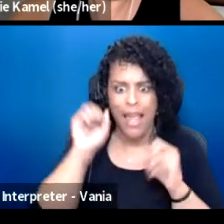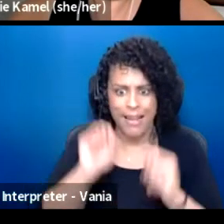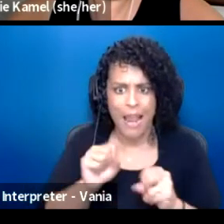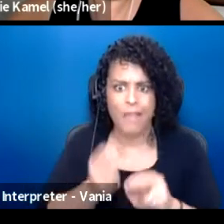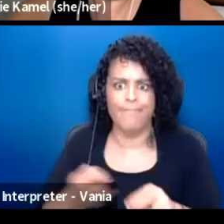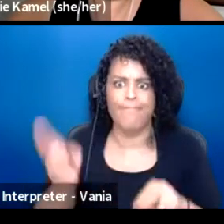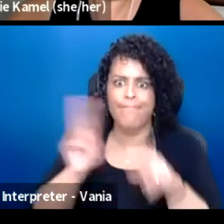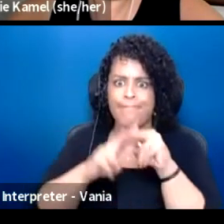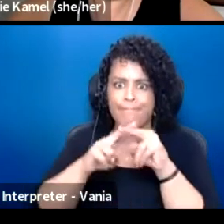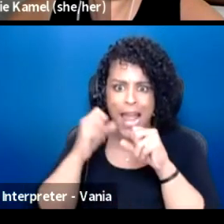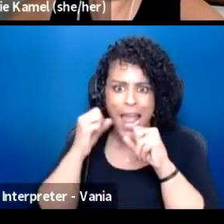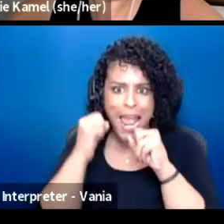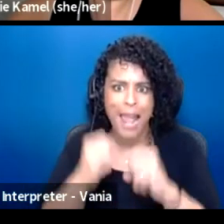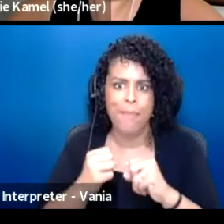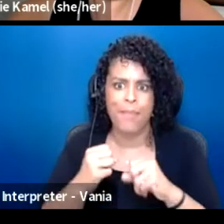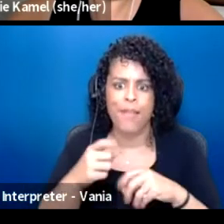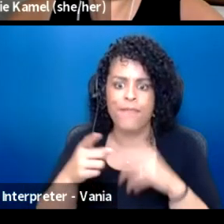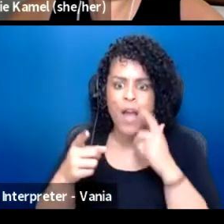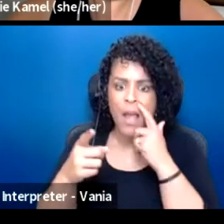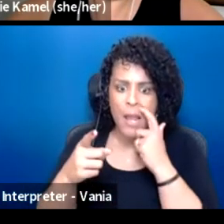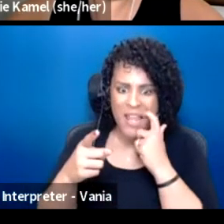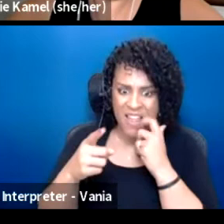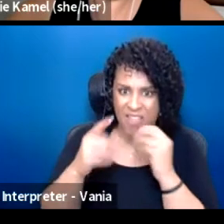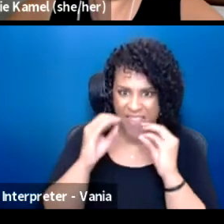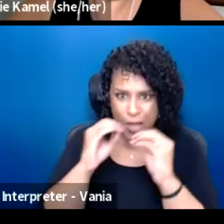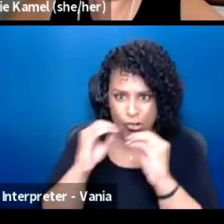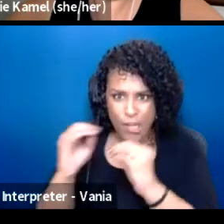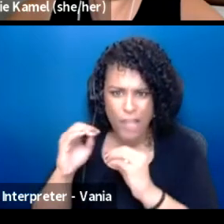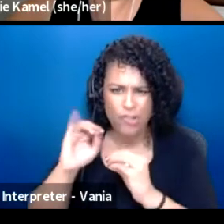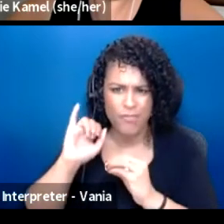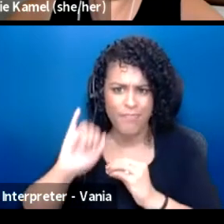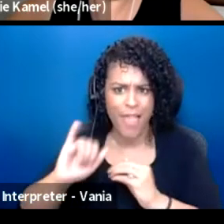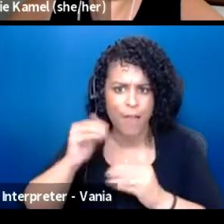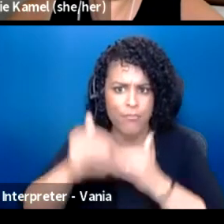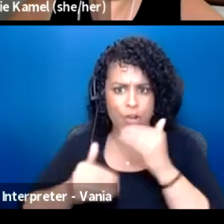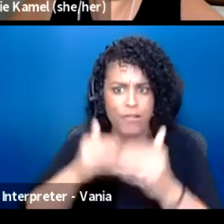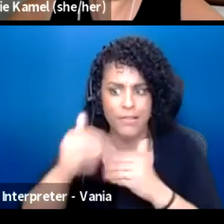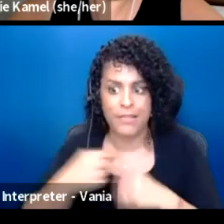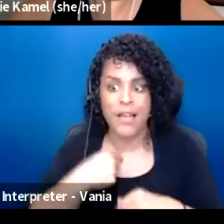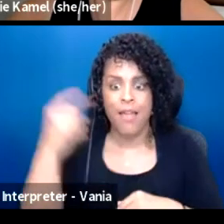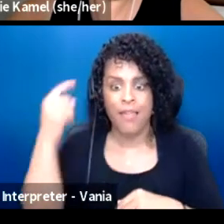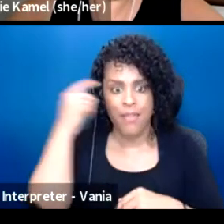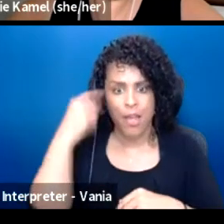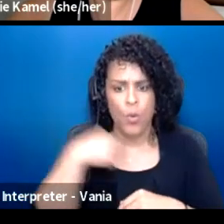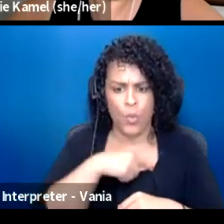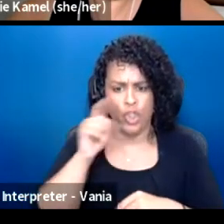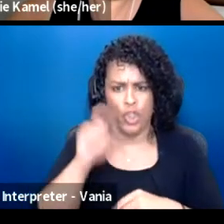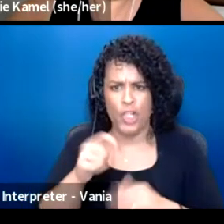the educational process. And I agree, I think we are ought to kind of rethink